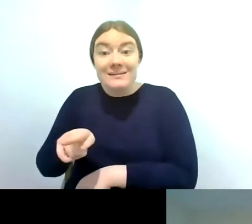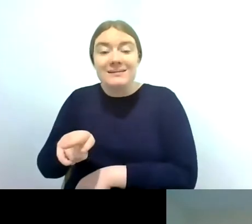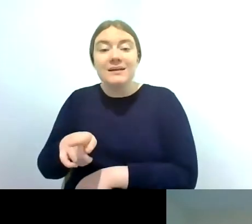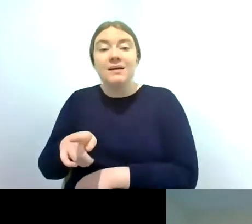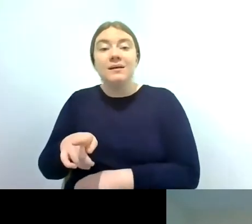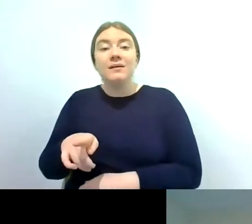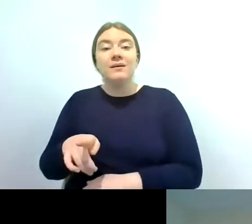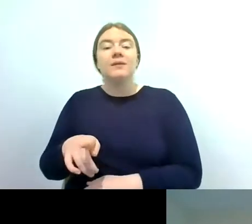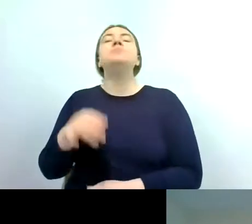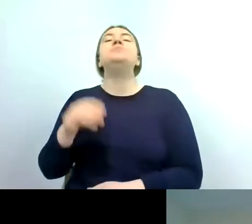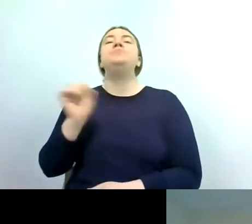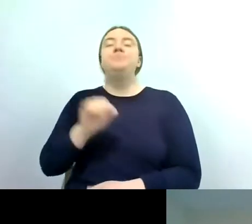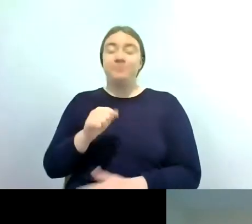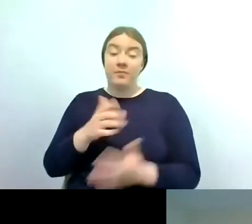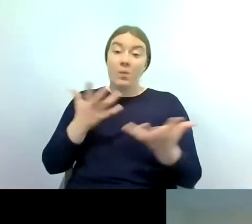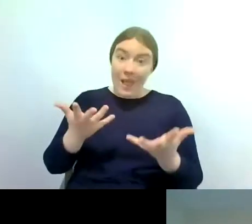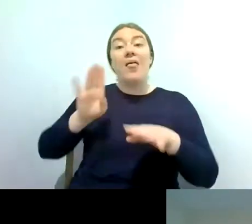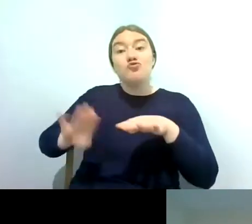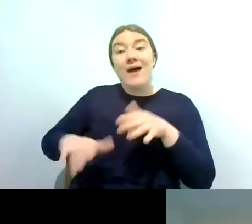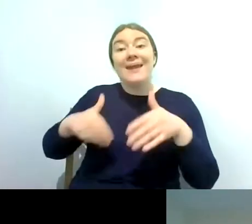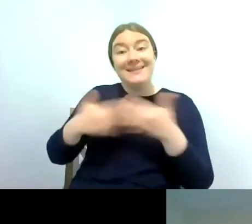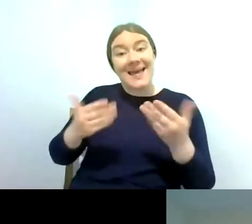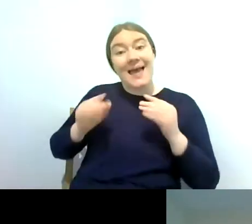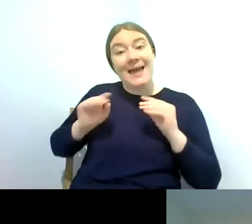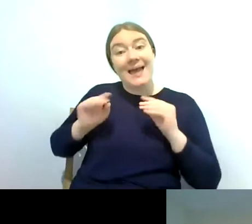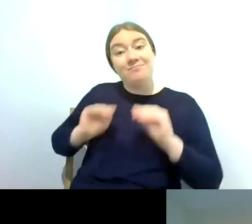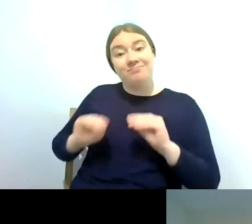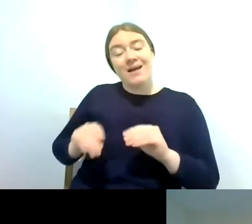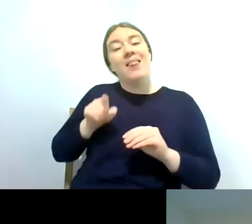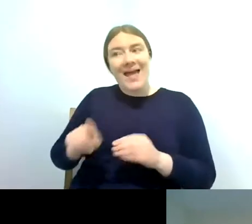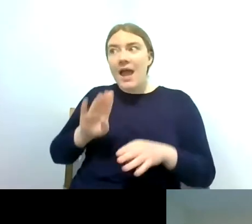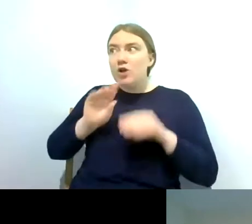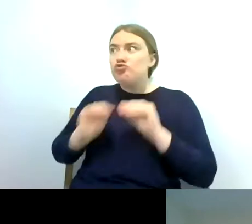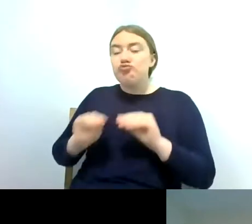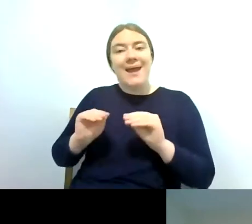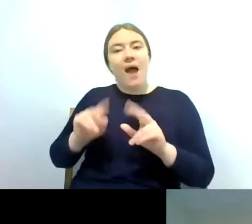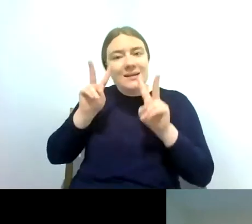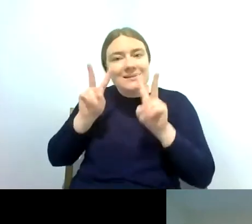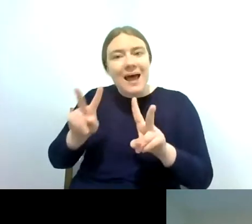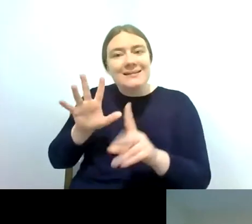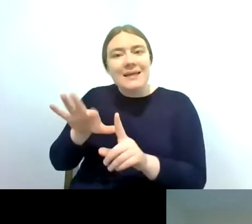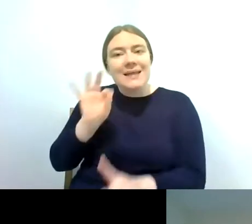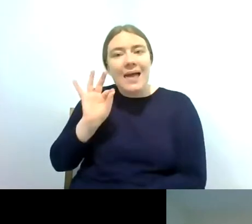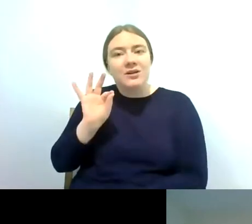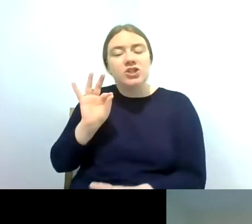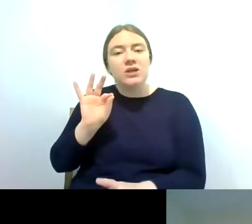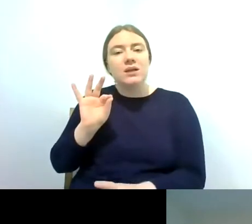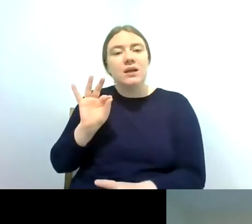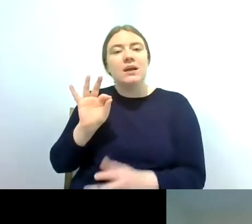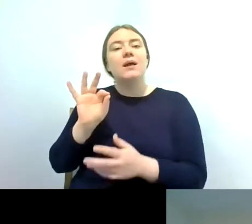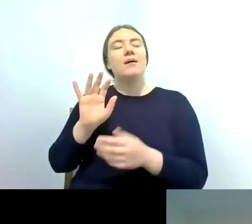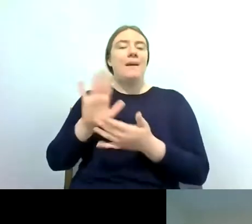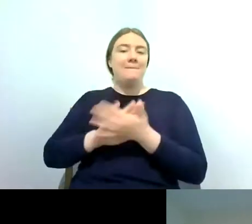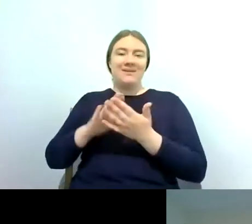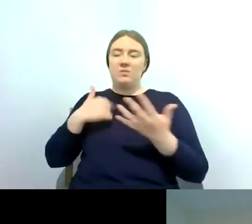you attend the training they train you inside selection so um there's a process to selecting